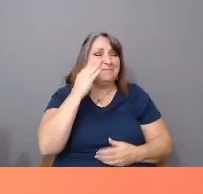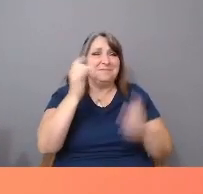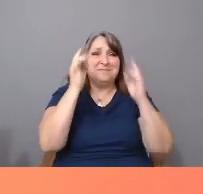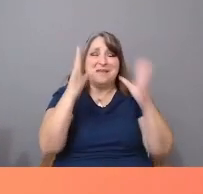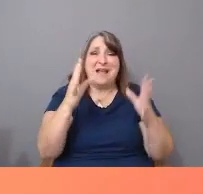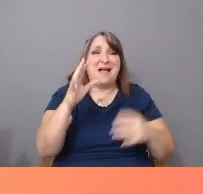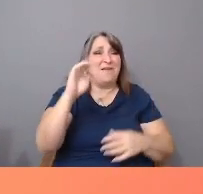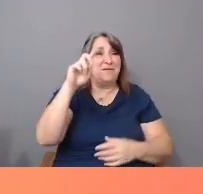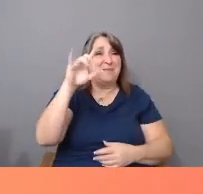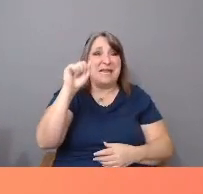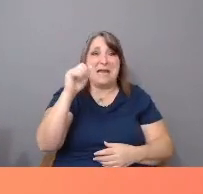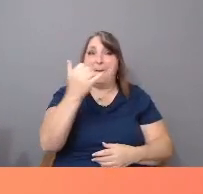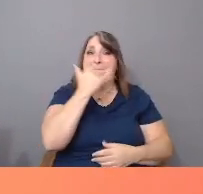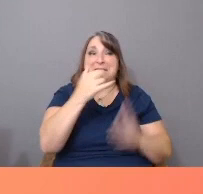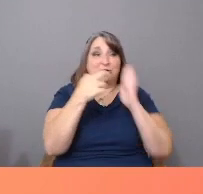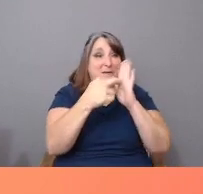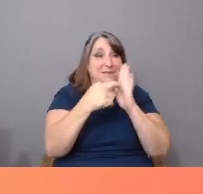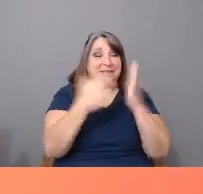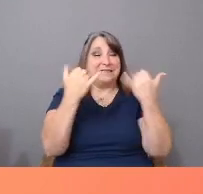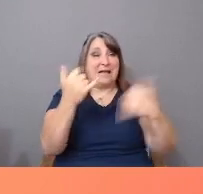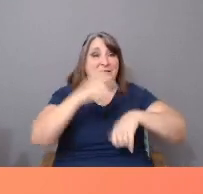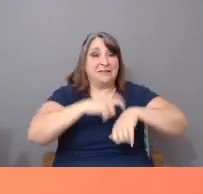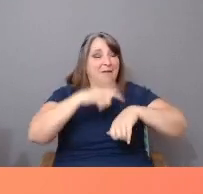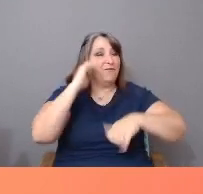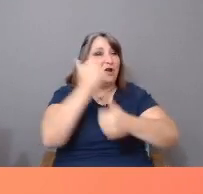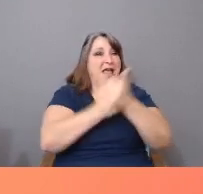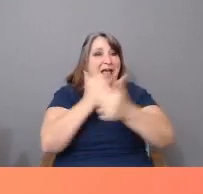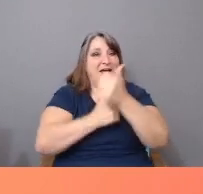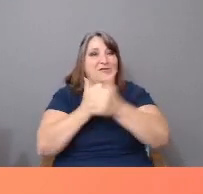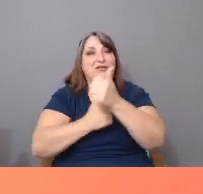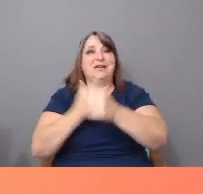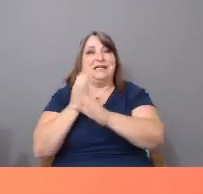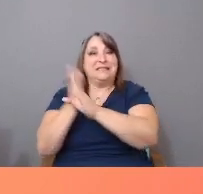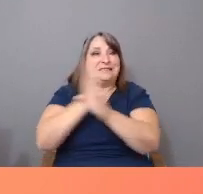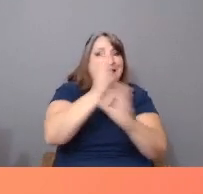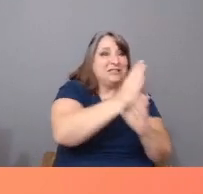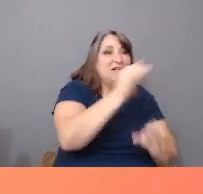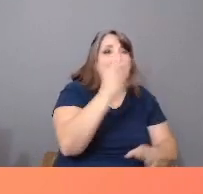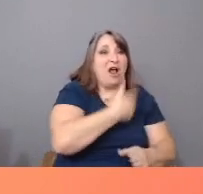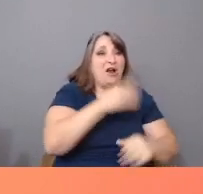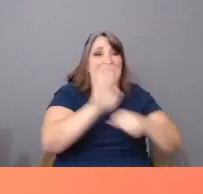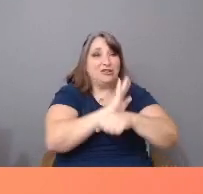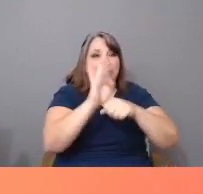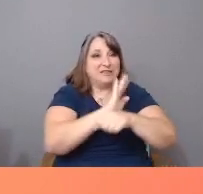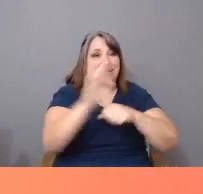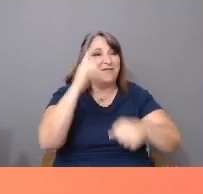It's time for every sector of our industry to halt the extractive and sensationalist practices that